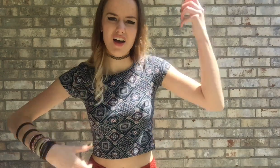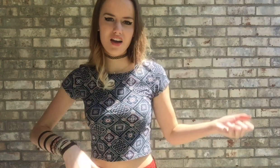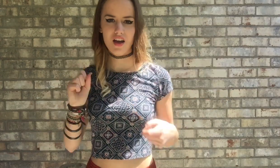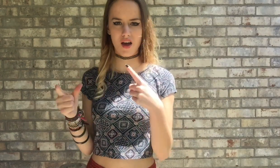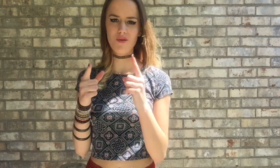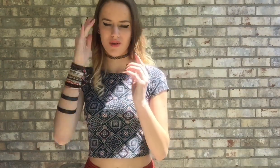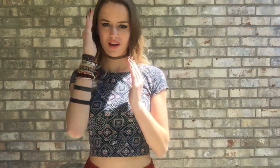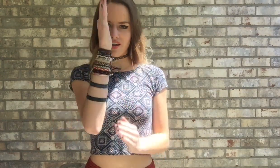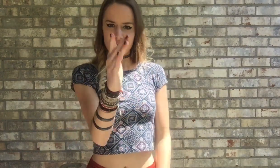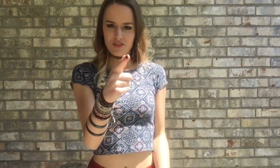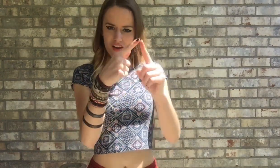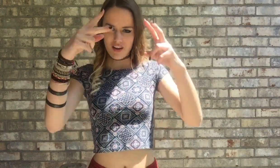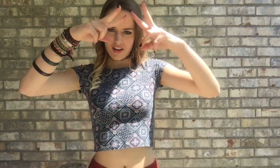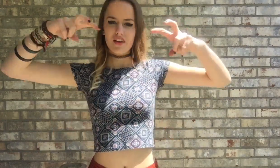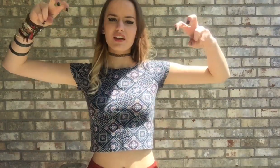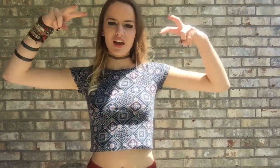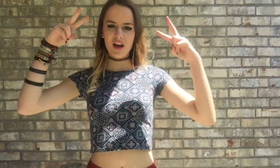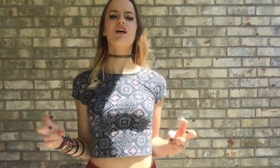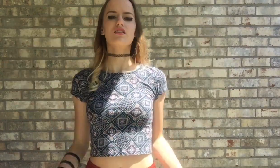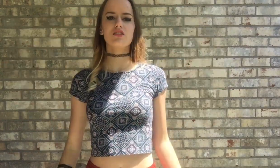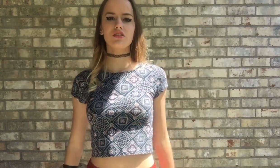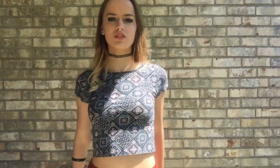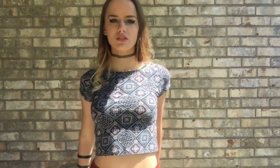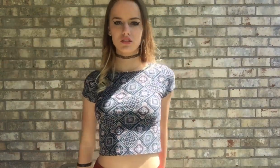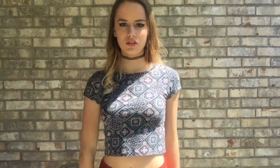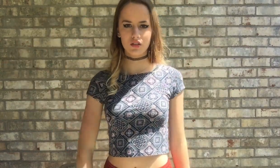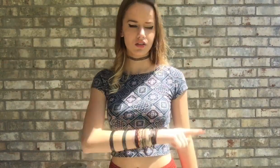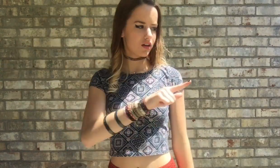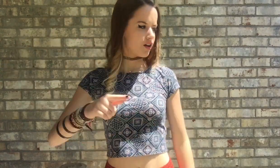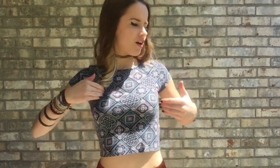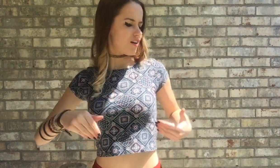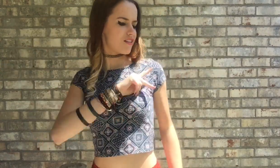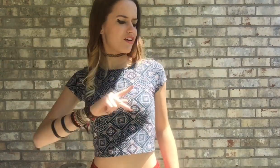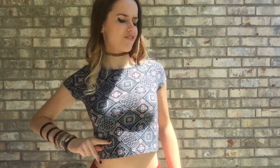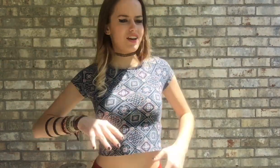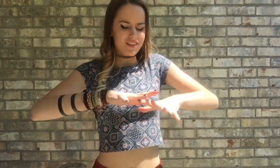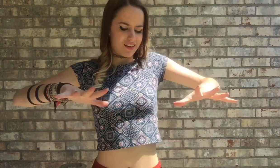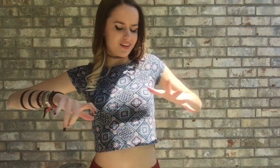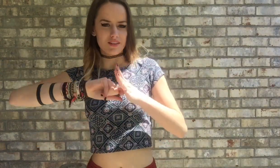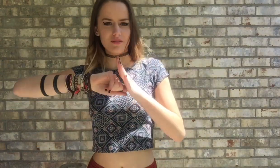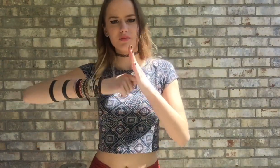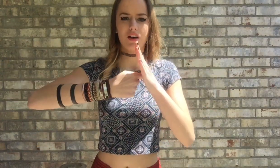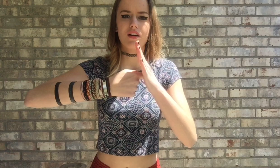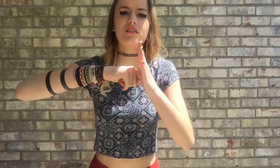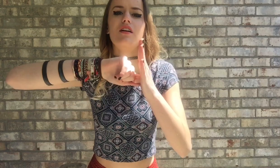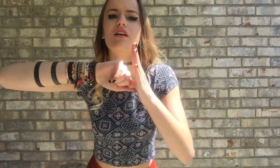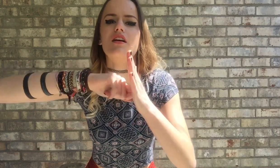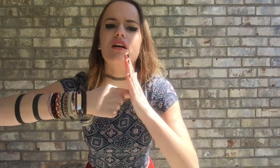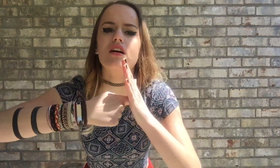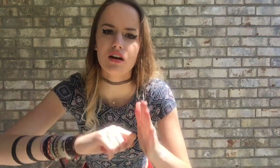I'm headed straight for the castle They've got the kingdom locked up